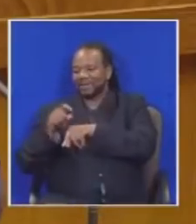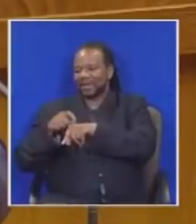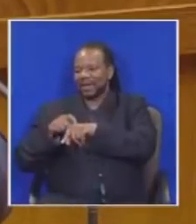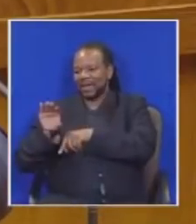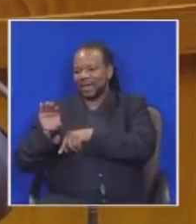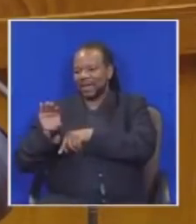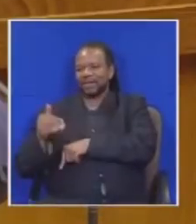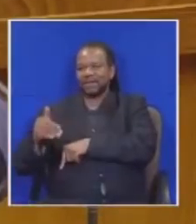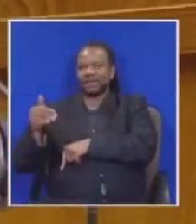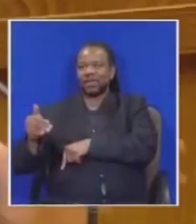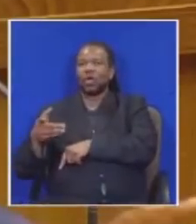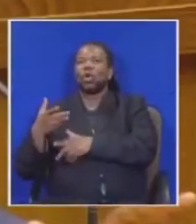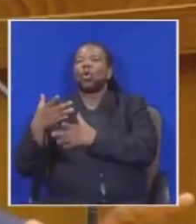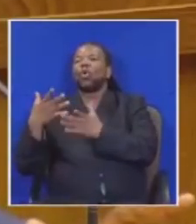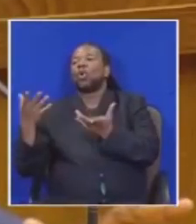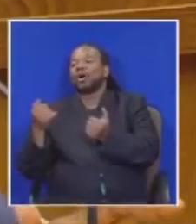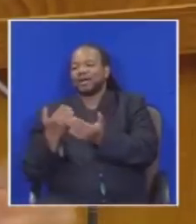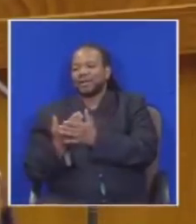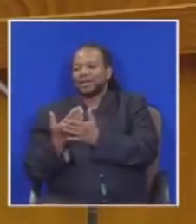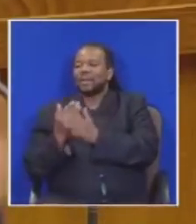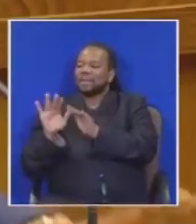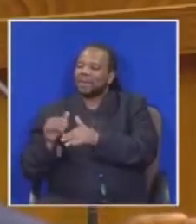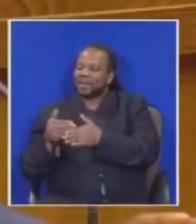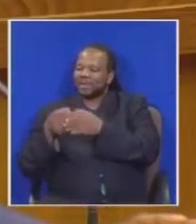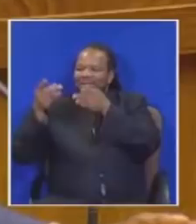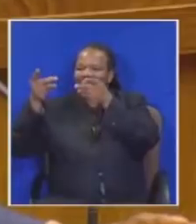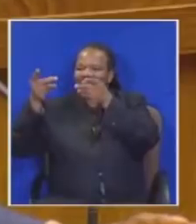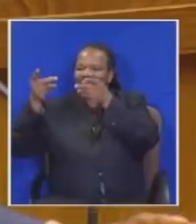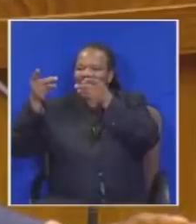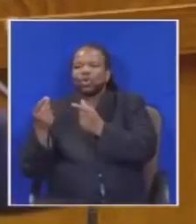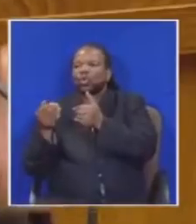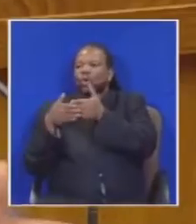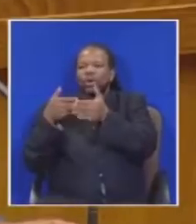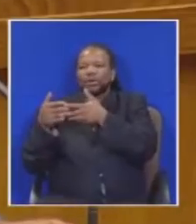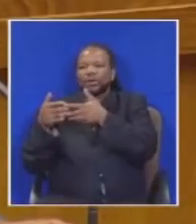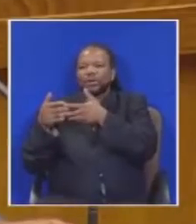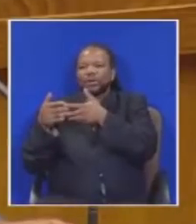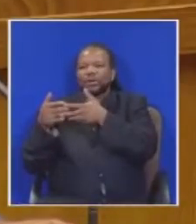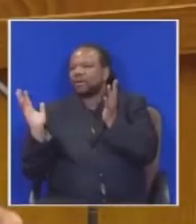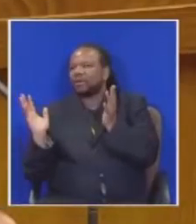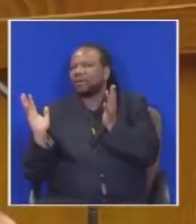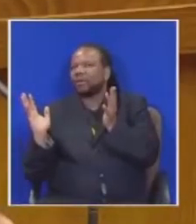To take its own decisions to whatever it does but I think it is always important to